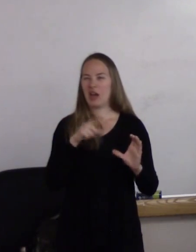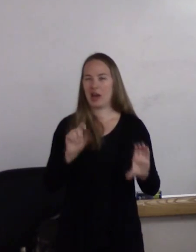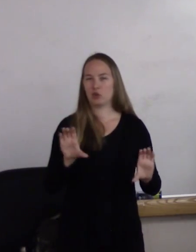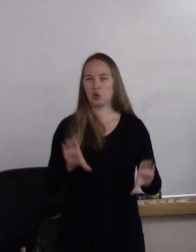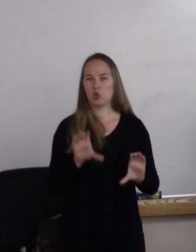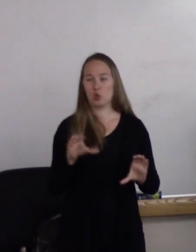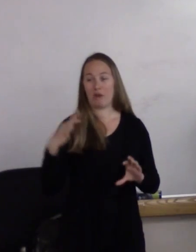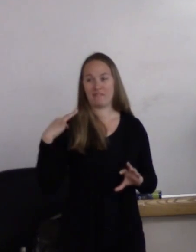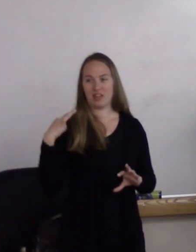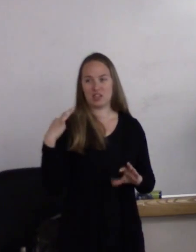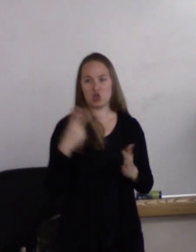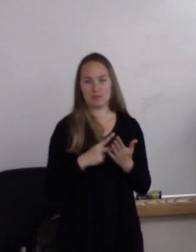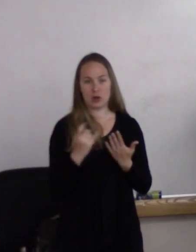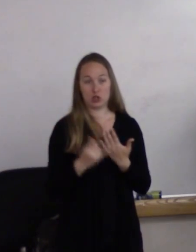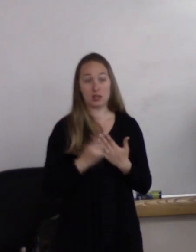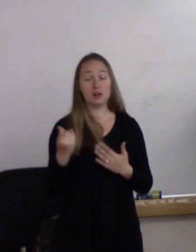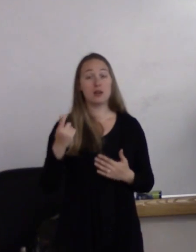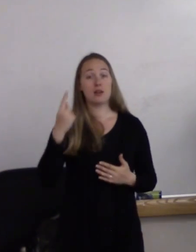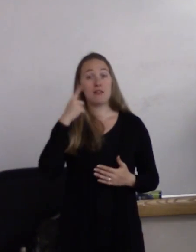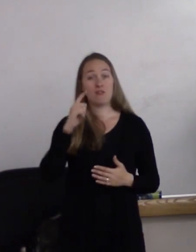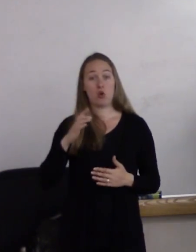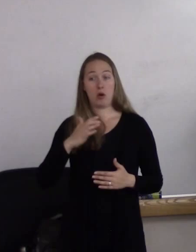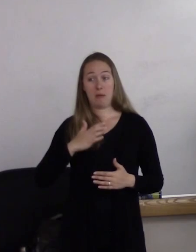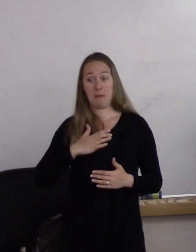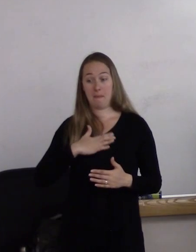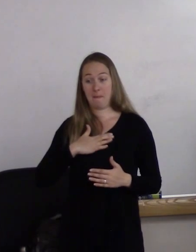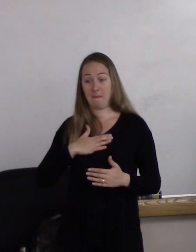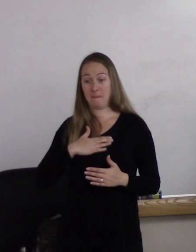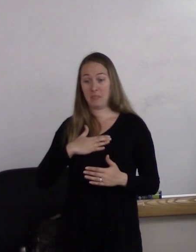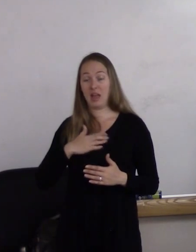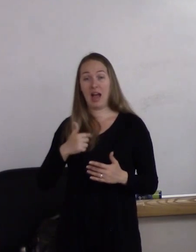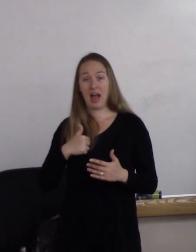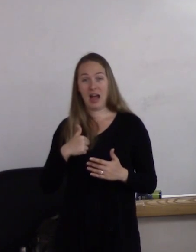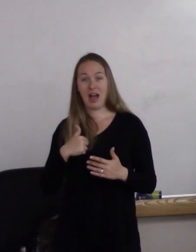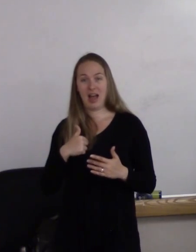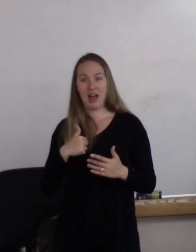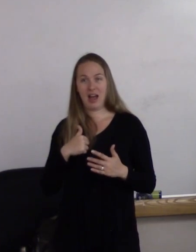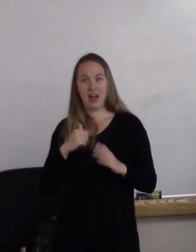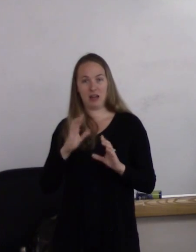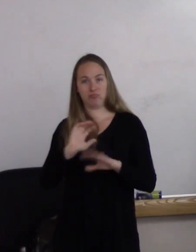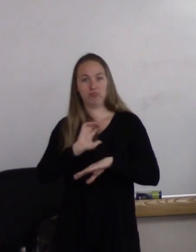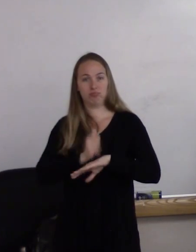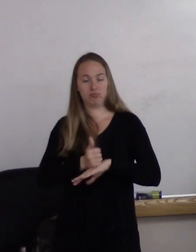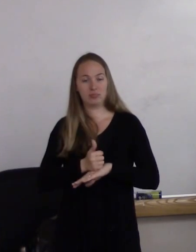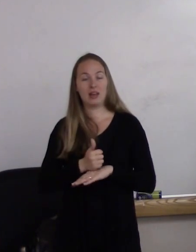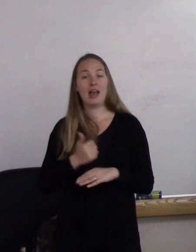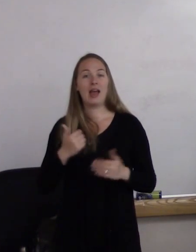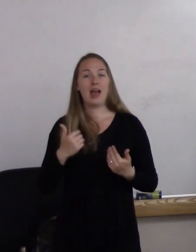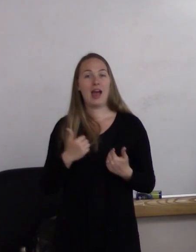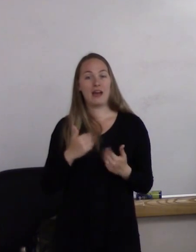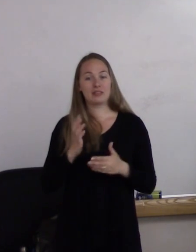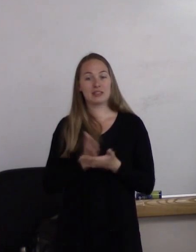and so I lined up for my cohort to do some wonderful chair yoga with seniors. And unfortunately, that fell through,